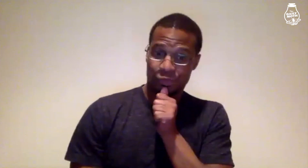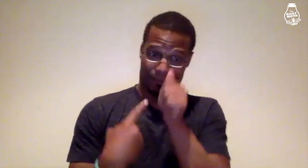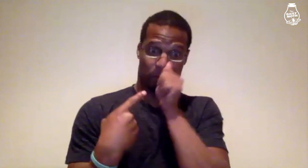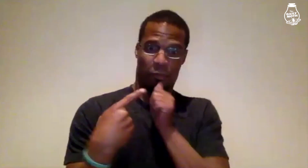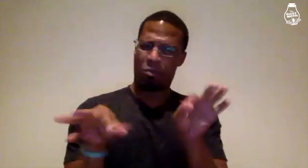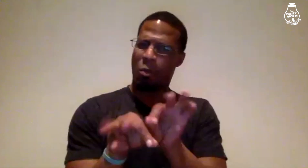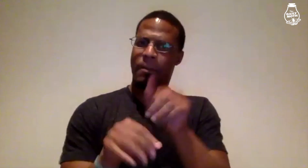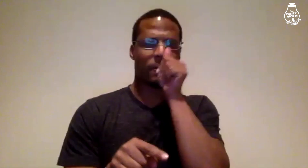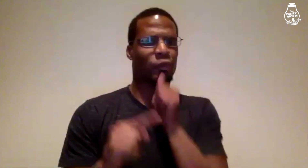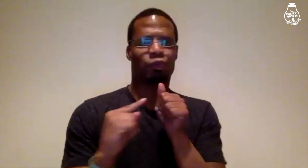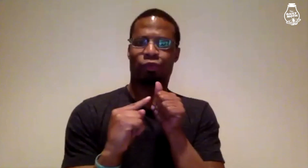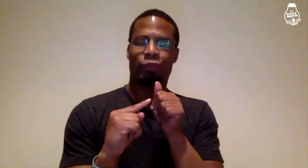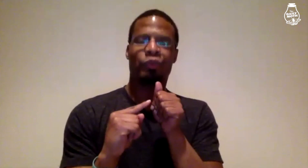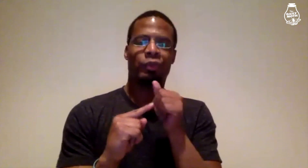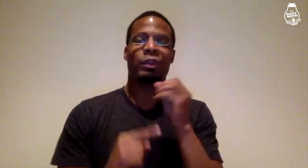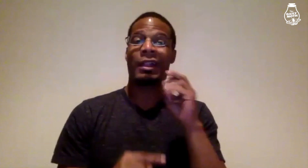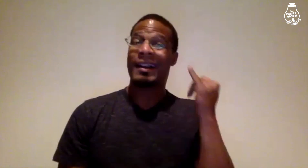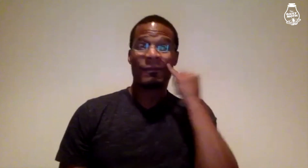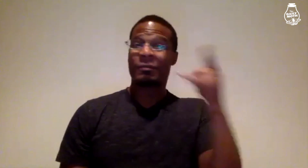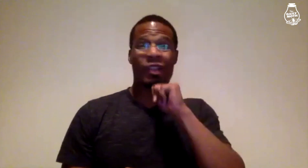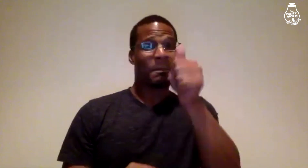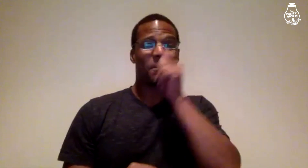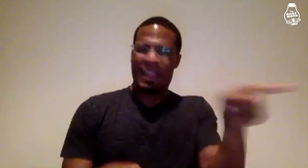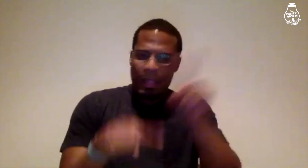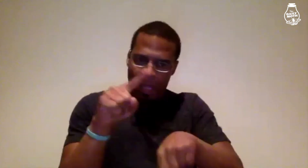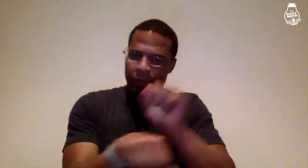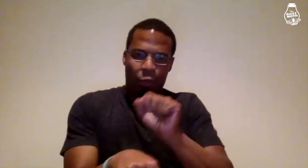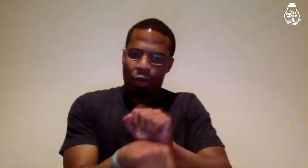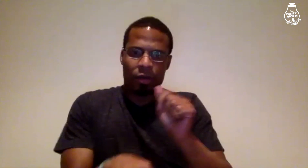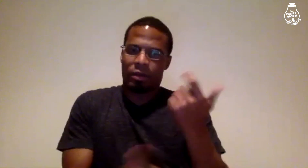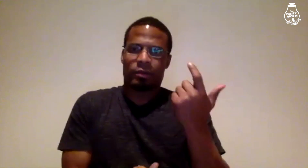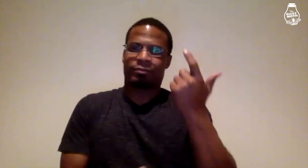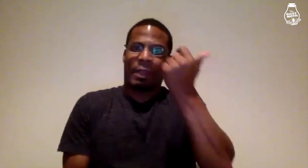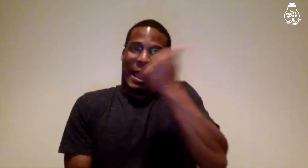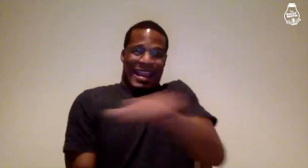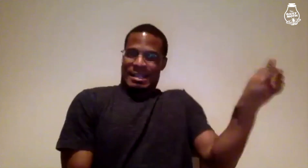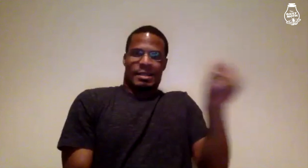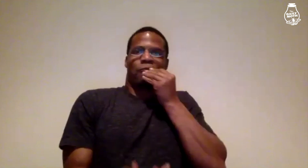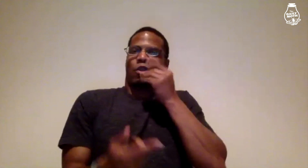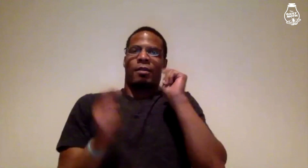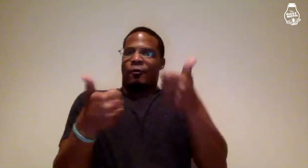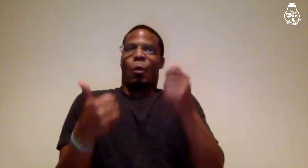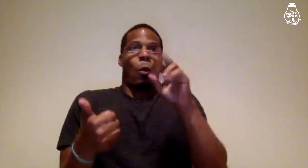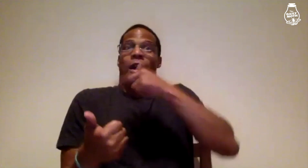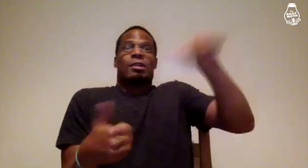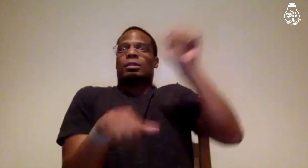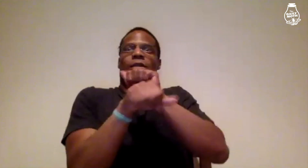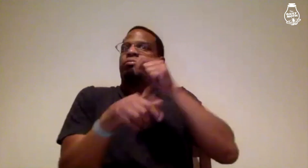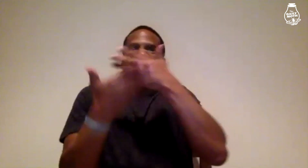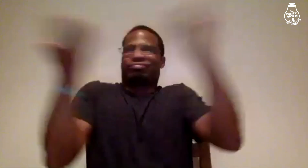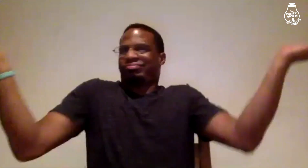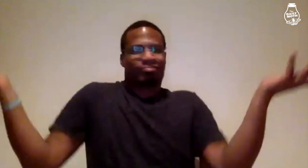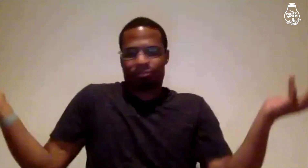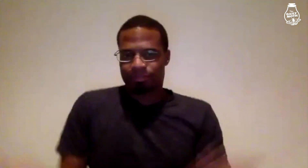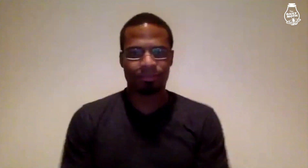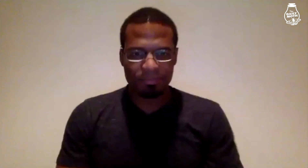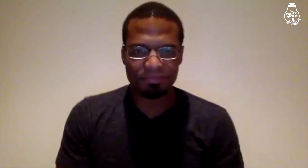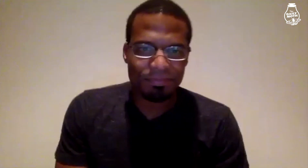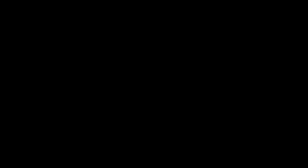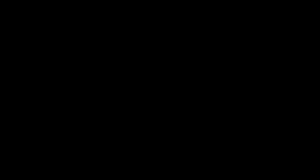and have patience. Patience is the key. If he is impatient, then he can't work at any fast food place or anywhere else.